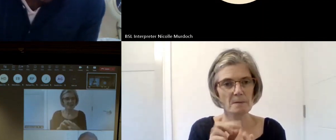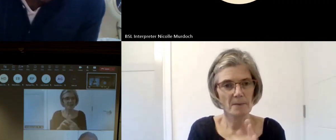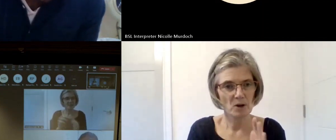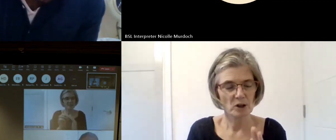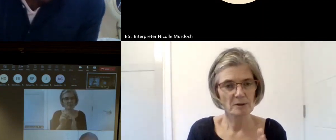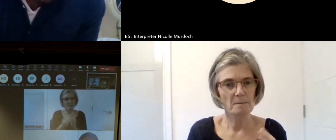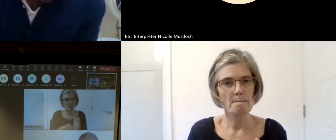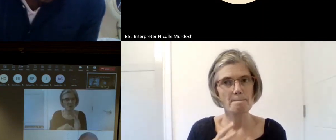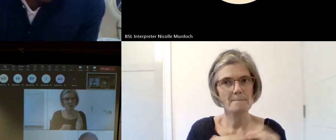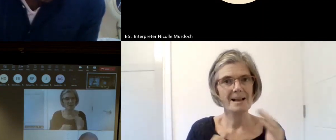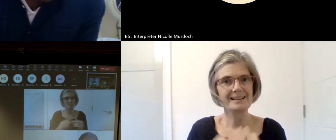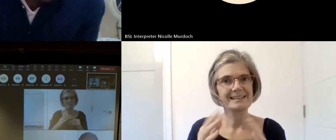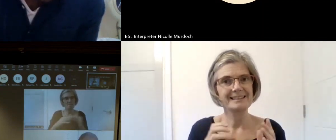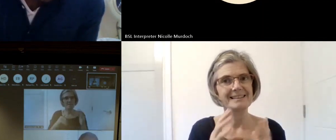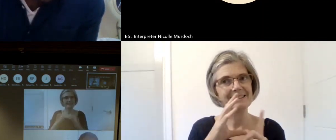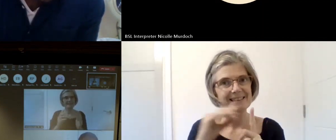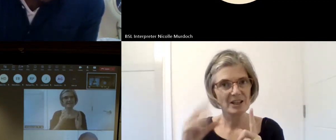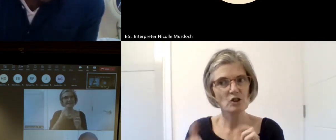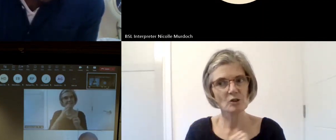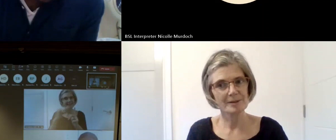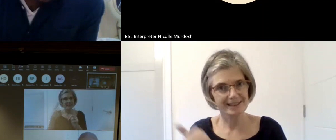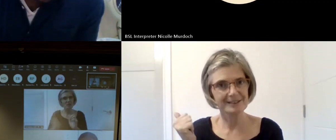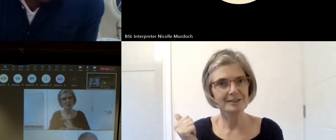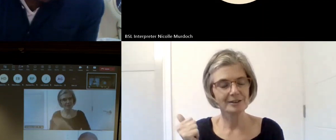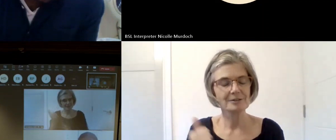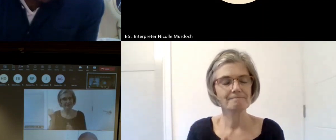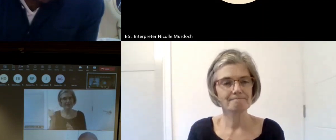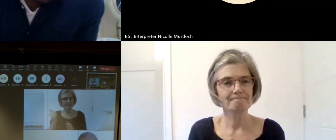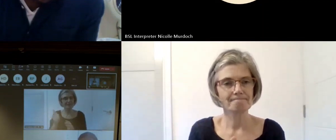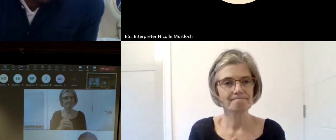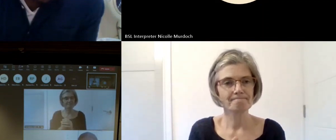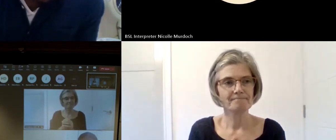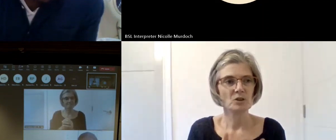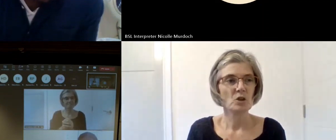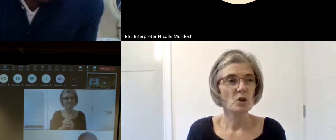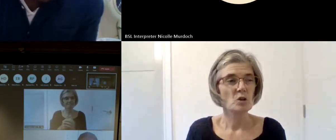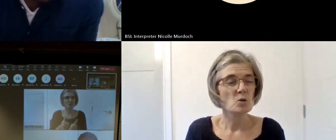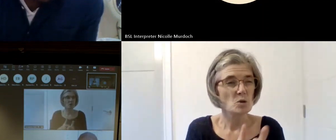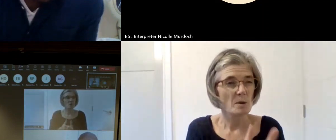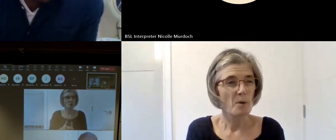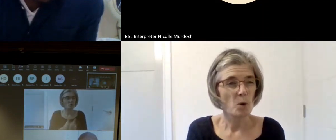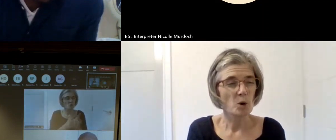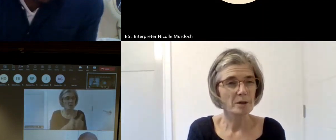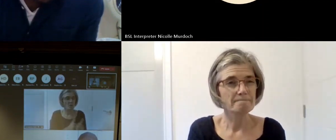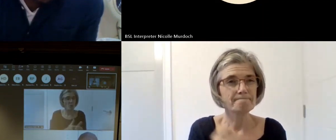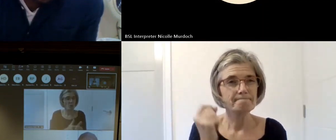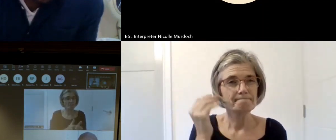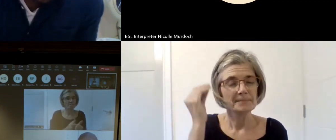so that's been helping people um just get a better understanding of the the access to digital skills